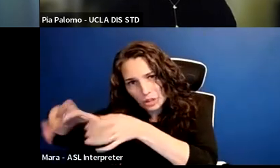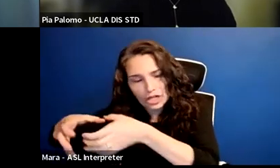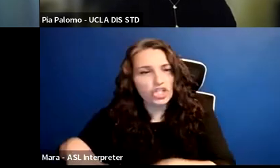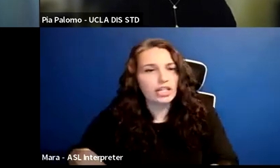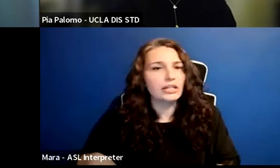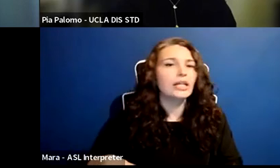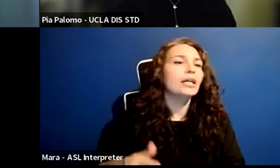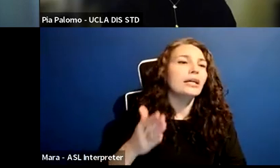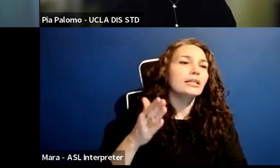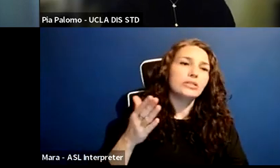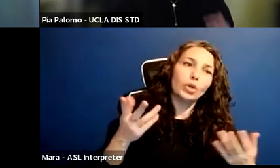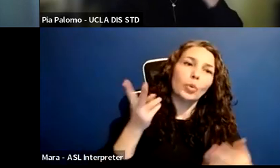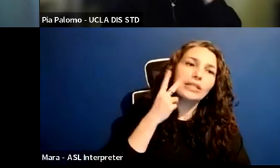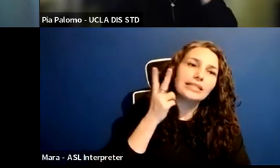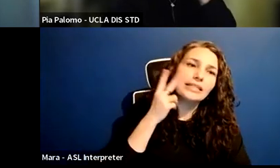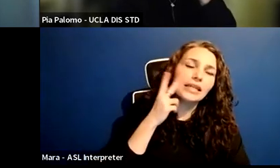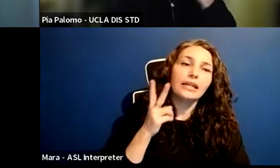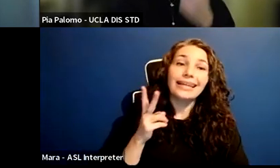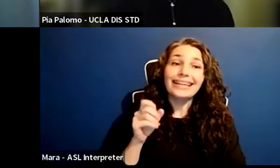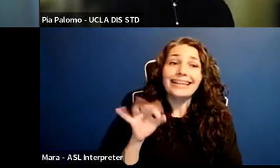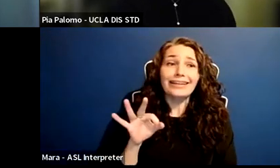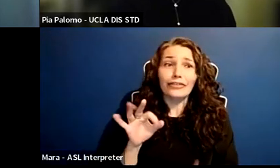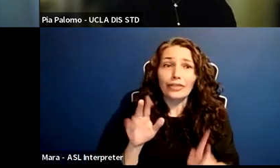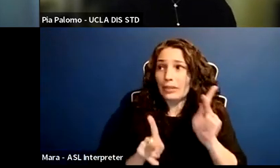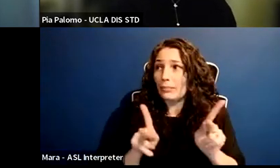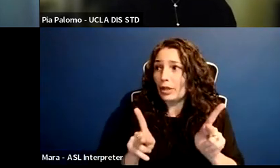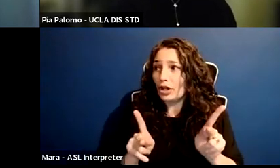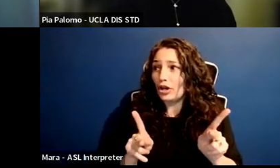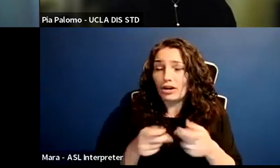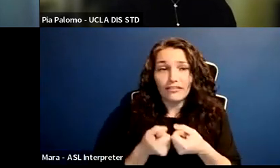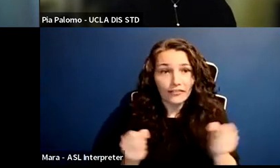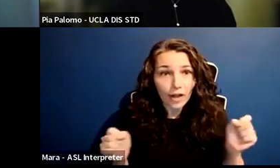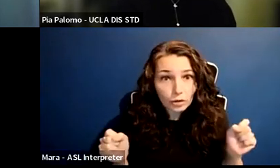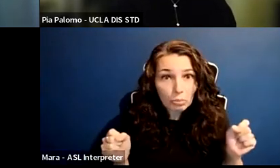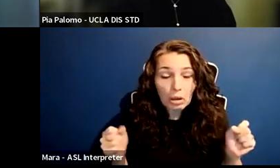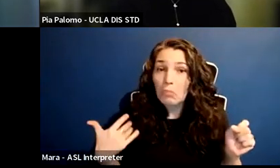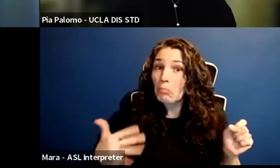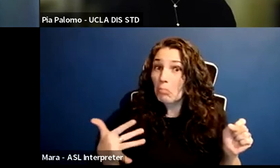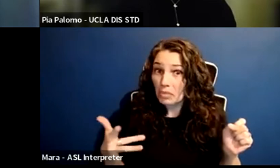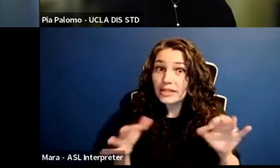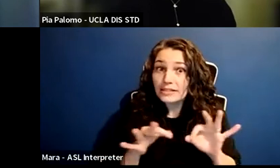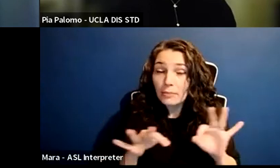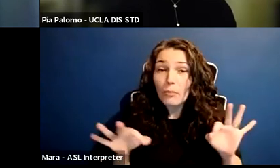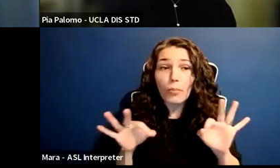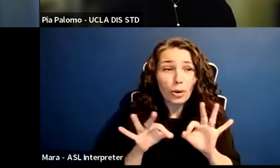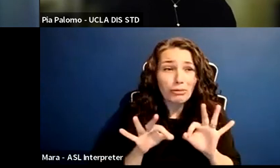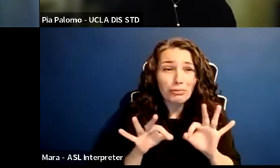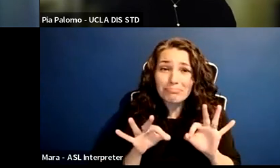and they will realize that it's an important leadership asset and it will open the door for more opportunities for people with disabilities